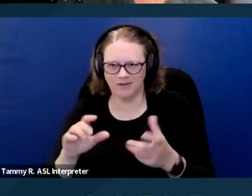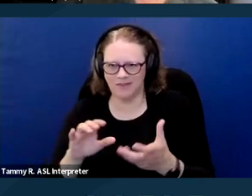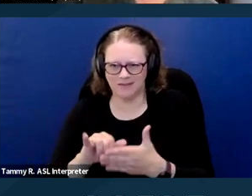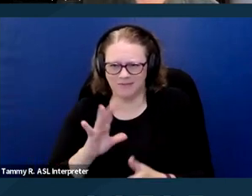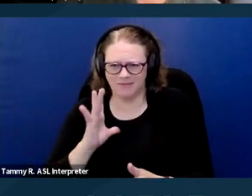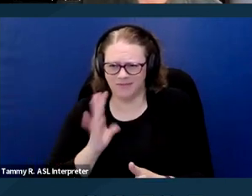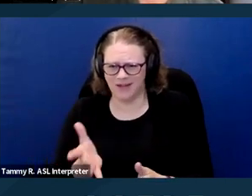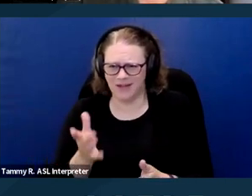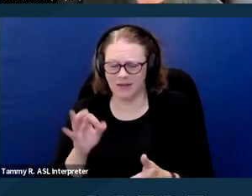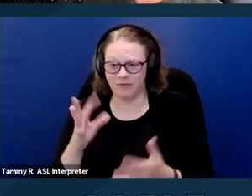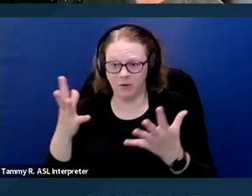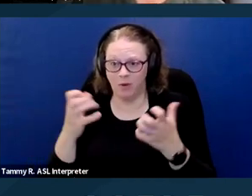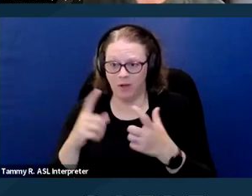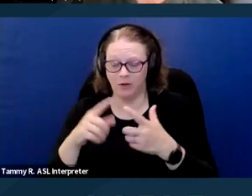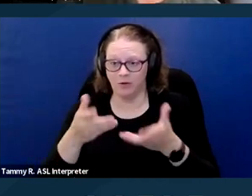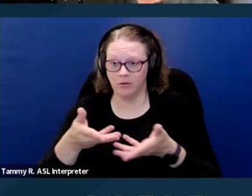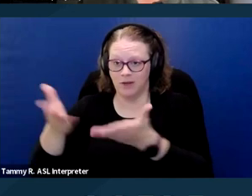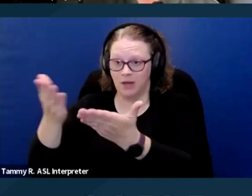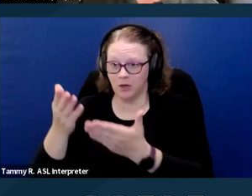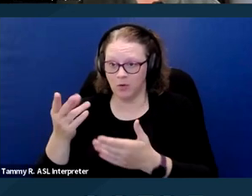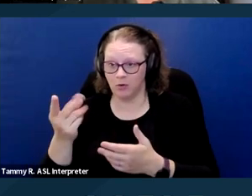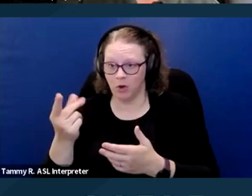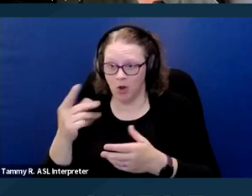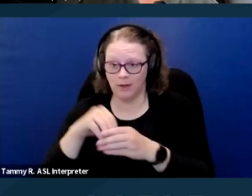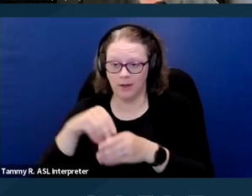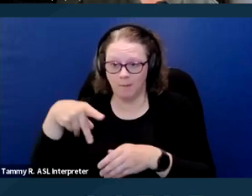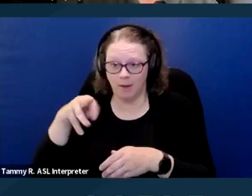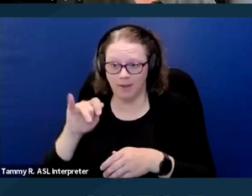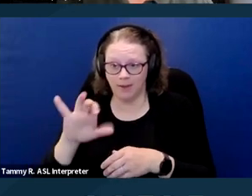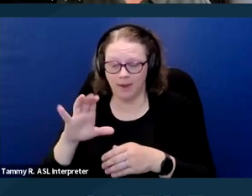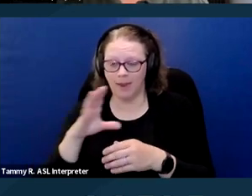wanna take your dog out into public and make it known so people don't ask a whole lot